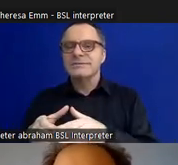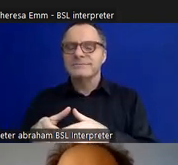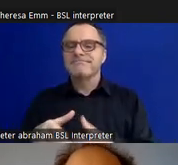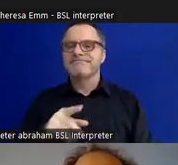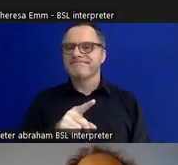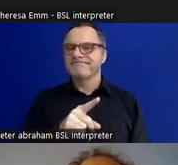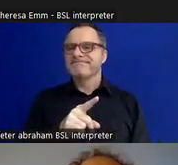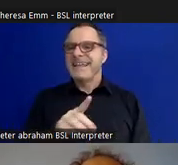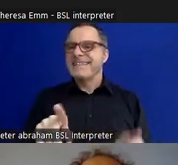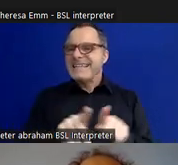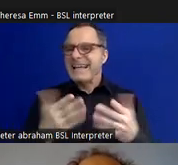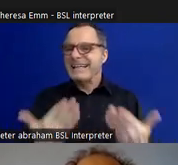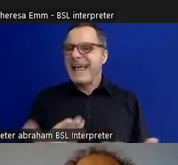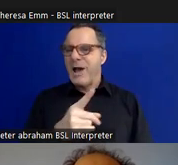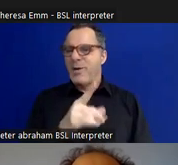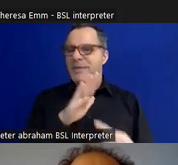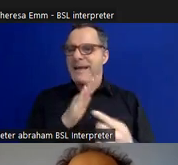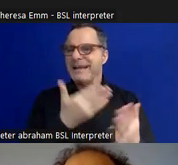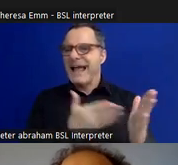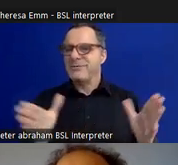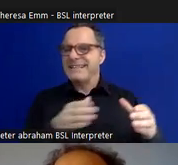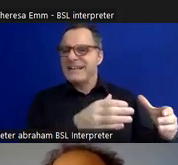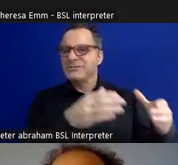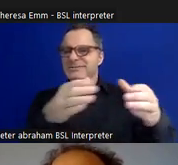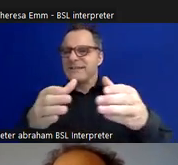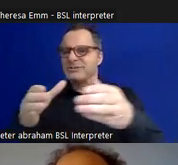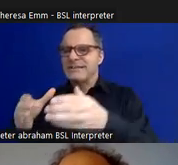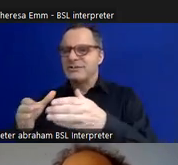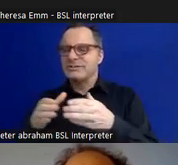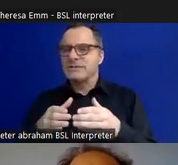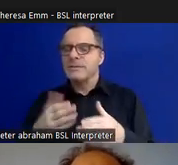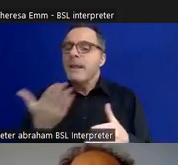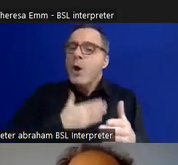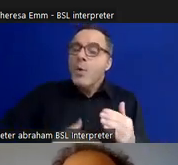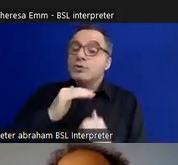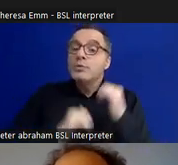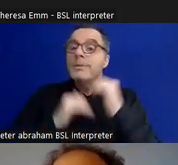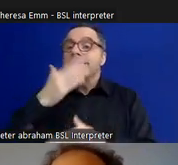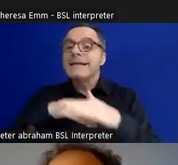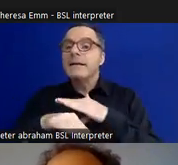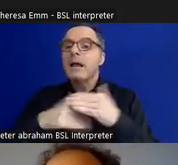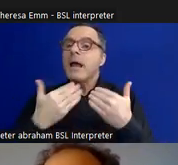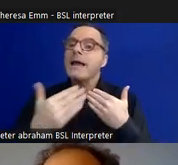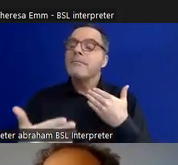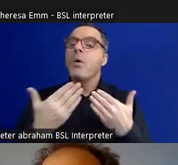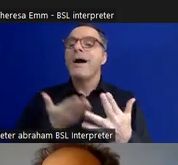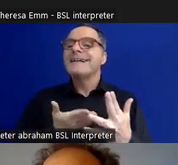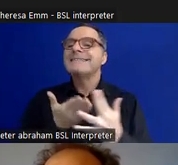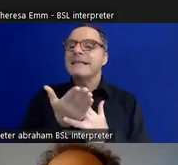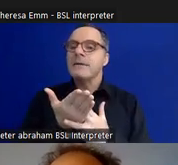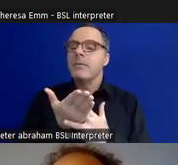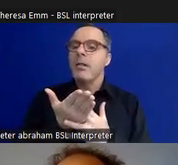do. Also, to build in a more accessible approach to interpretation which is something we've